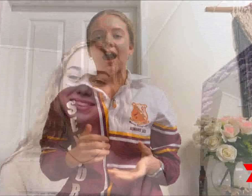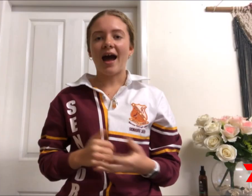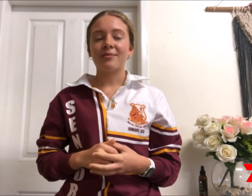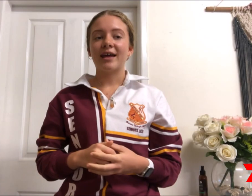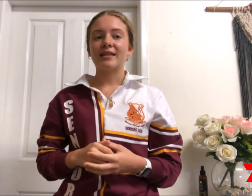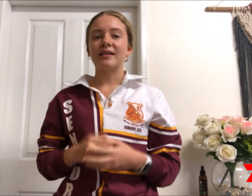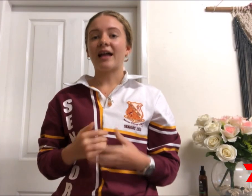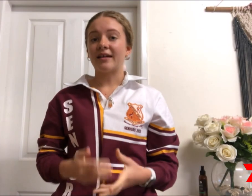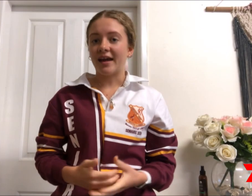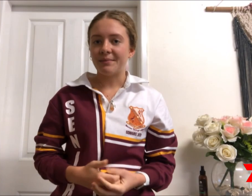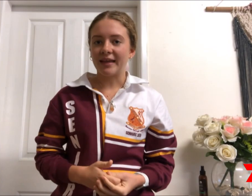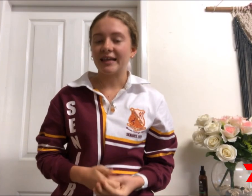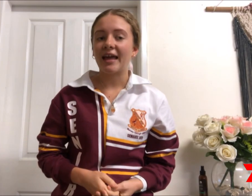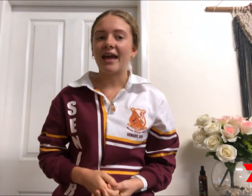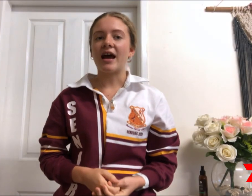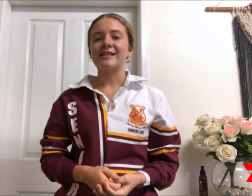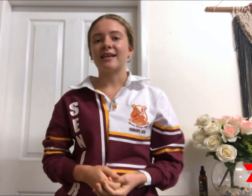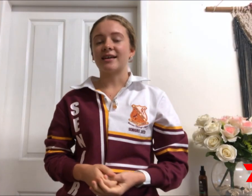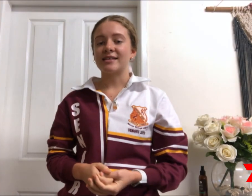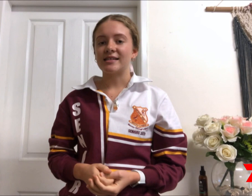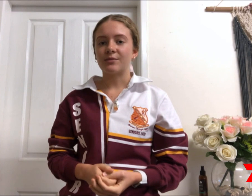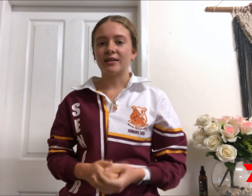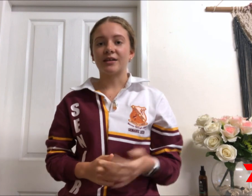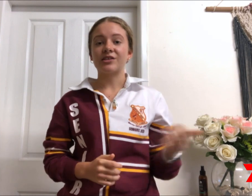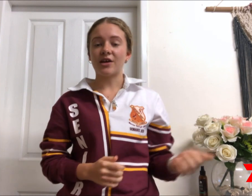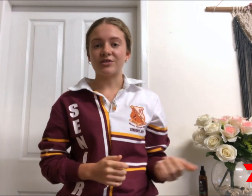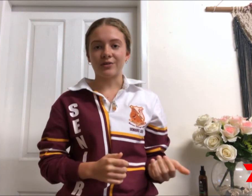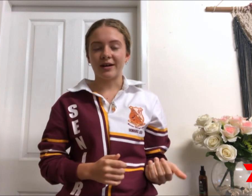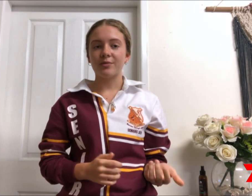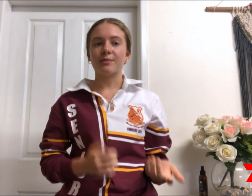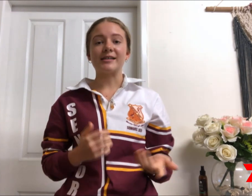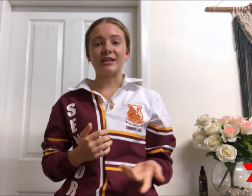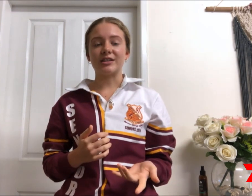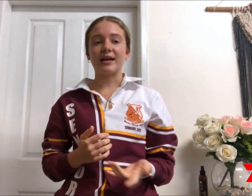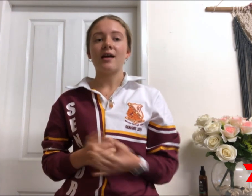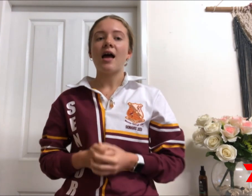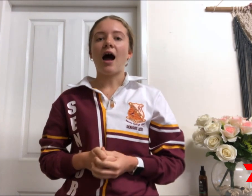I play the clarinet mainly, and I take lessons at the conservatorium, with my teacher there.